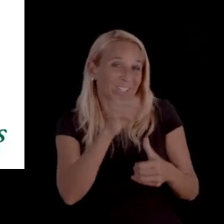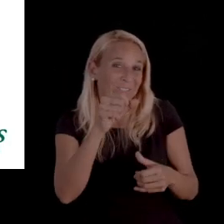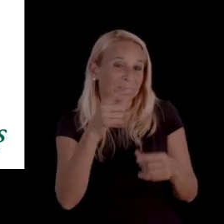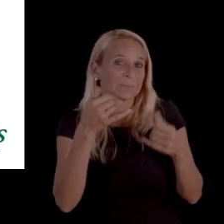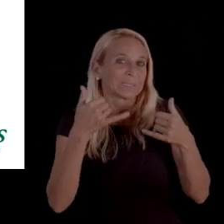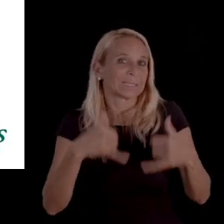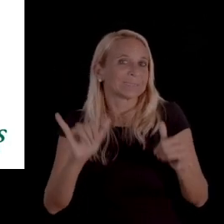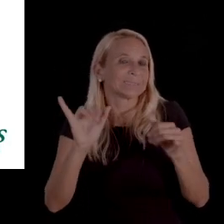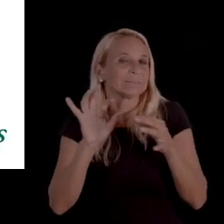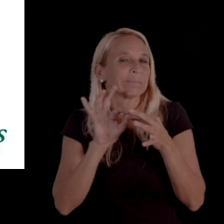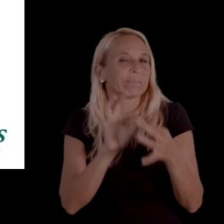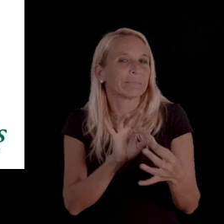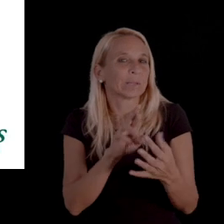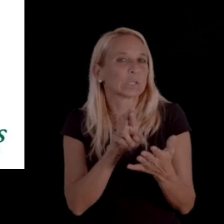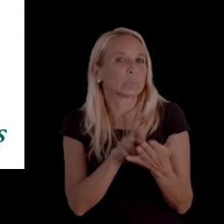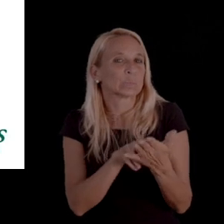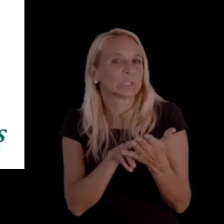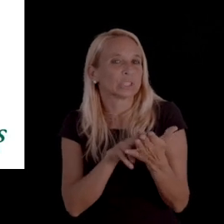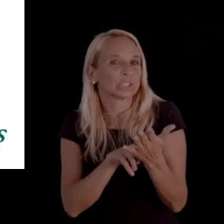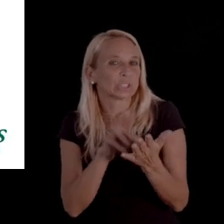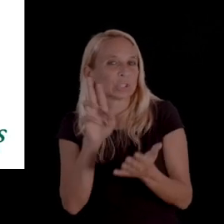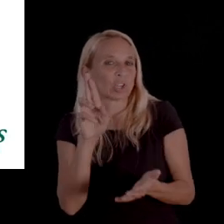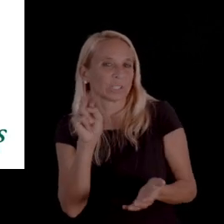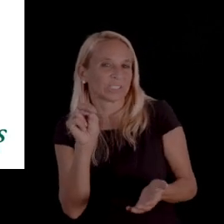it's still about registered nursing.